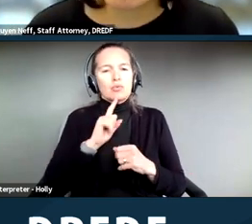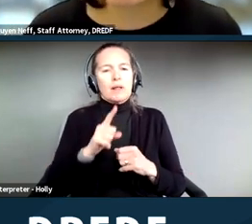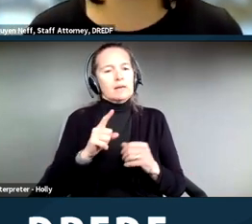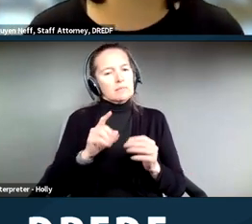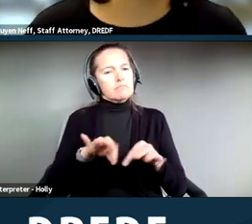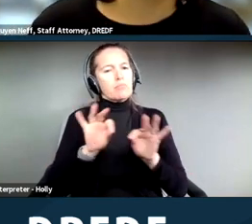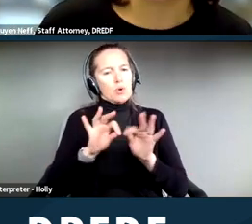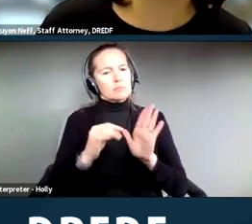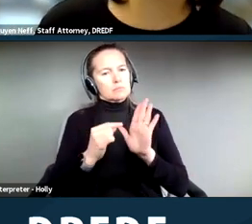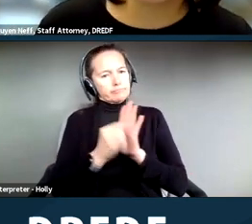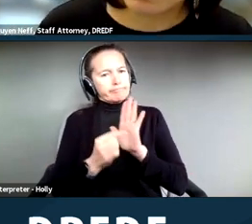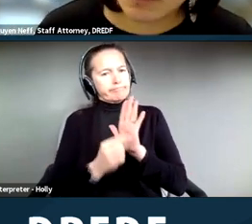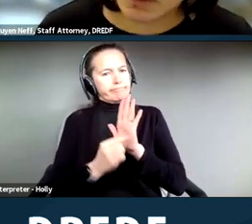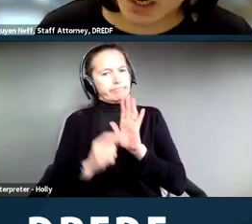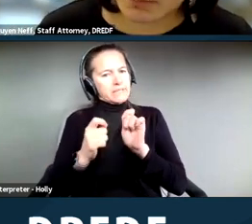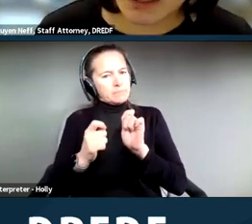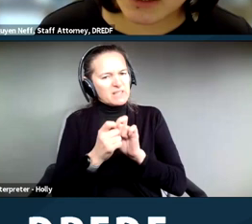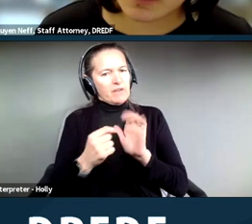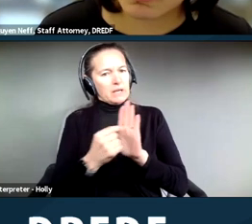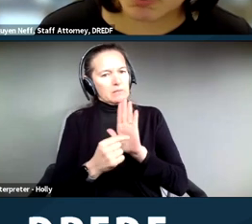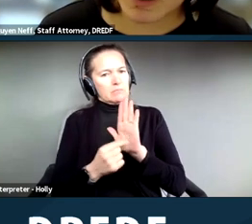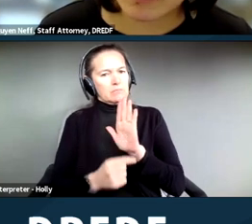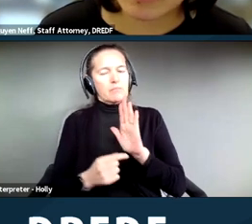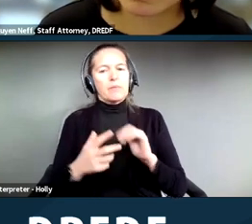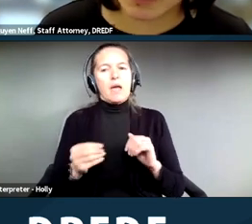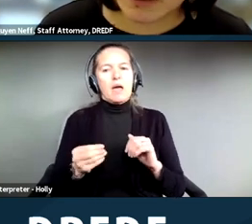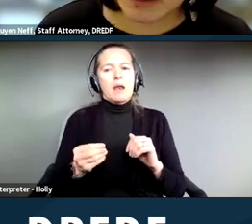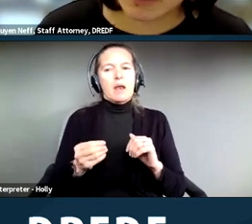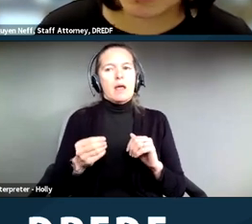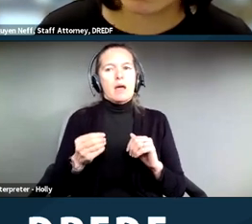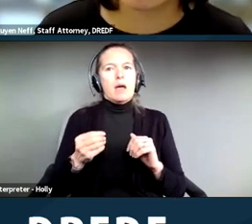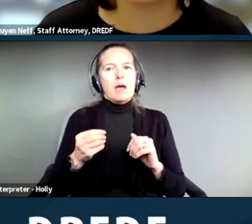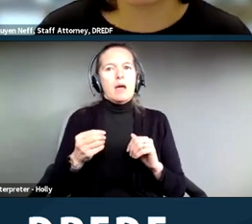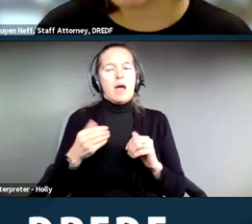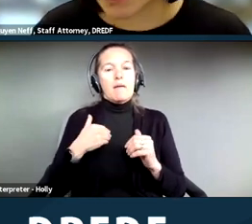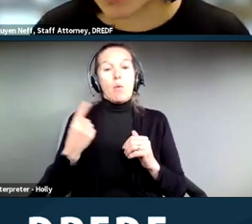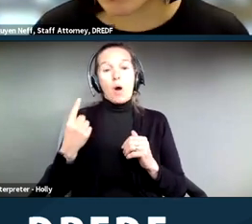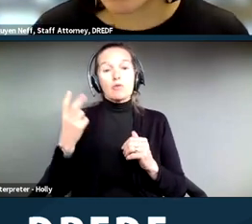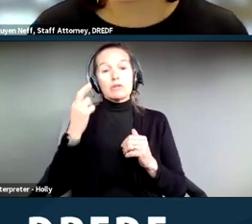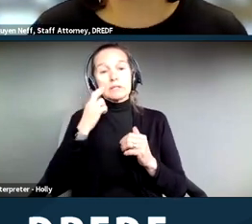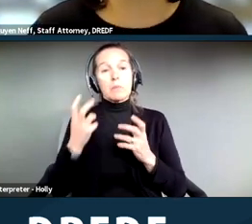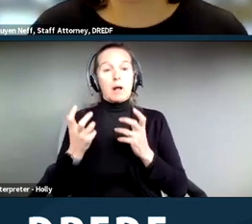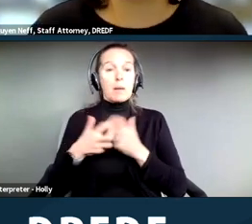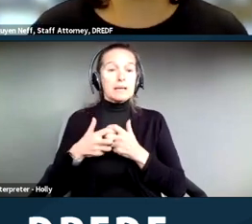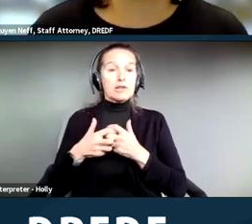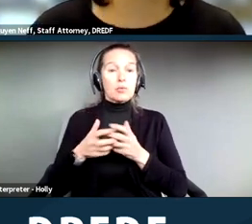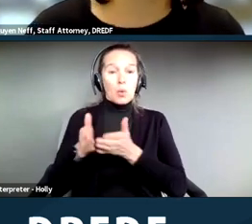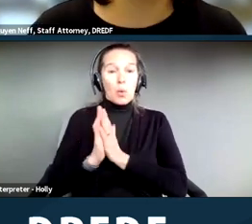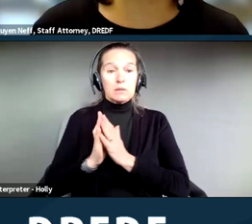And having one reasonable accommodation request granted, or denied, does not prevent you from